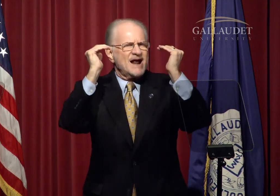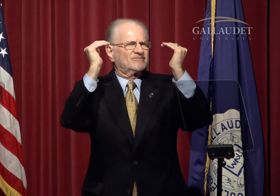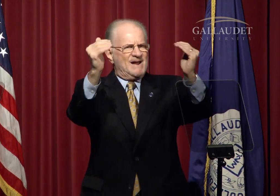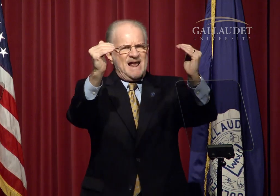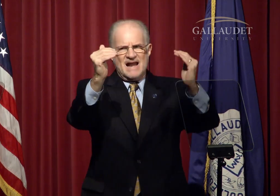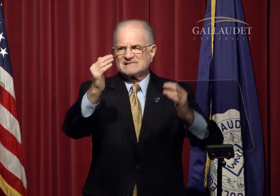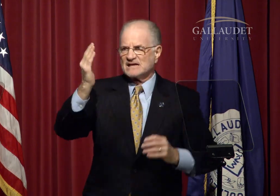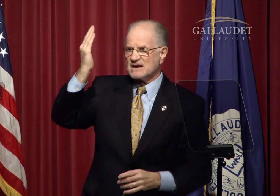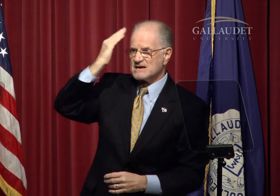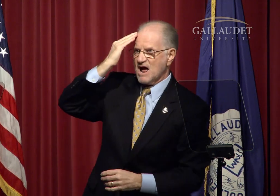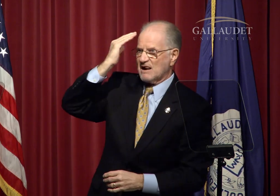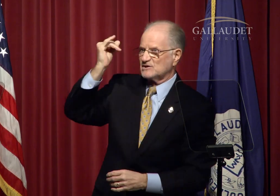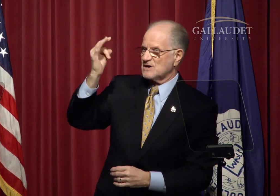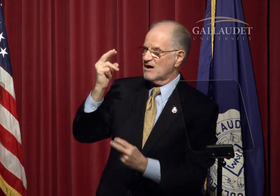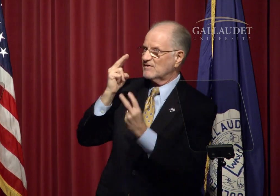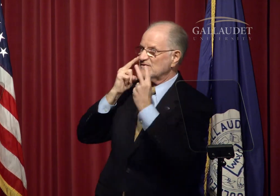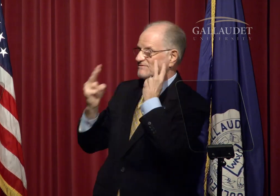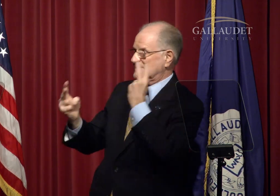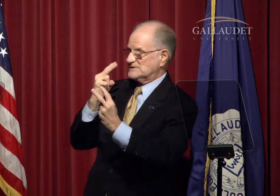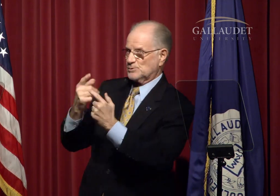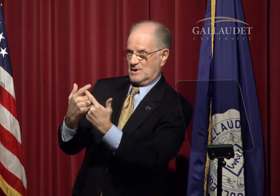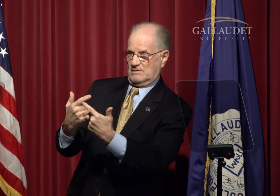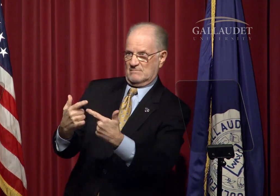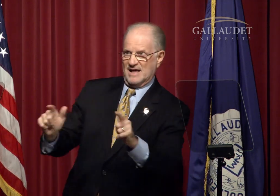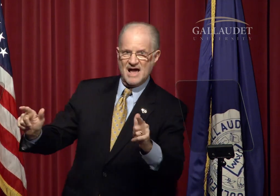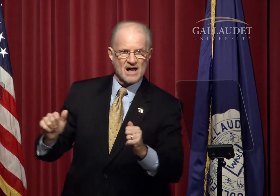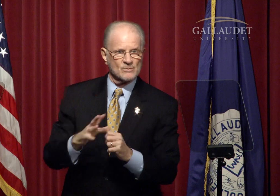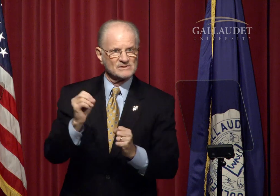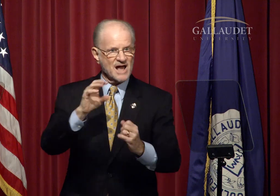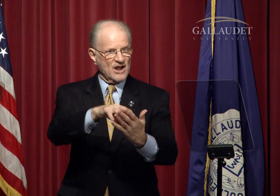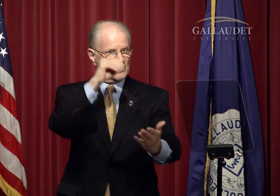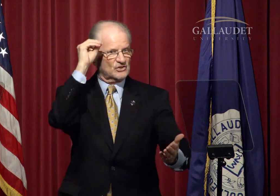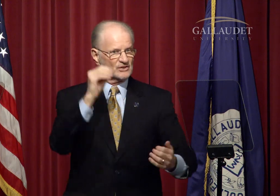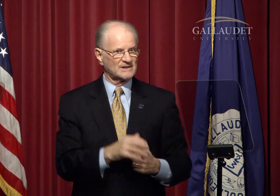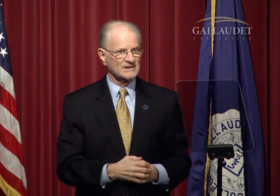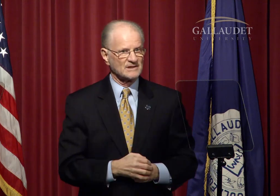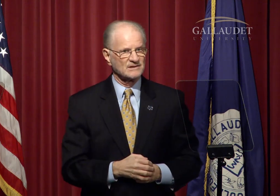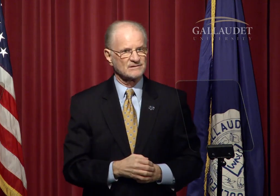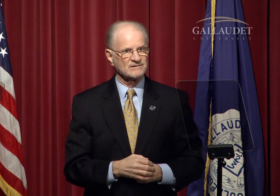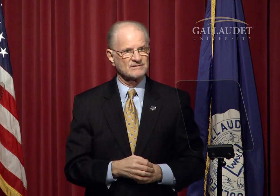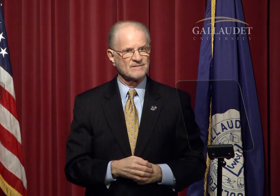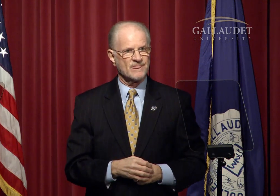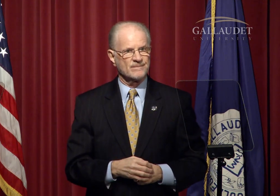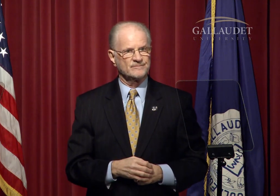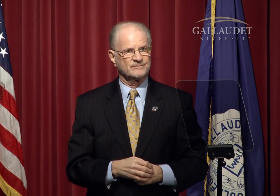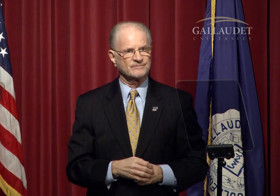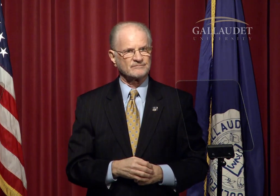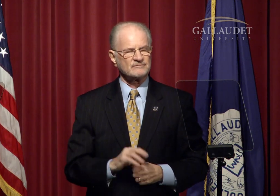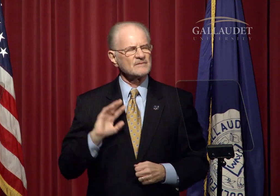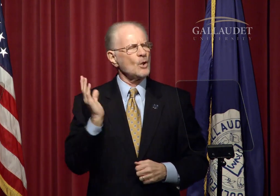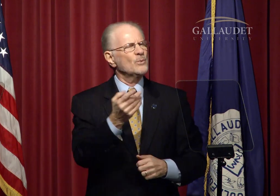that are advancing knowledge of visual language and learning.